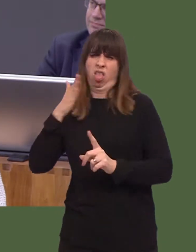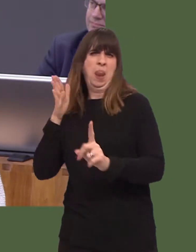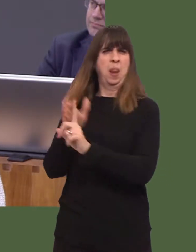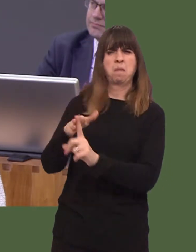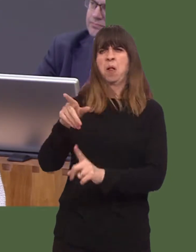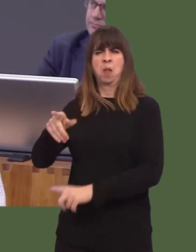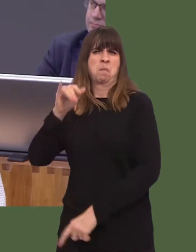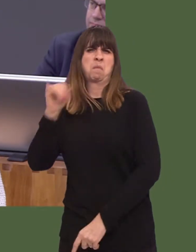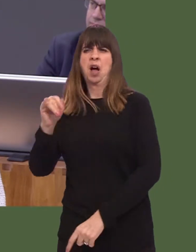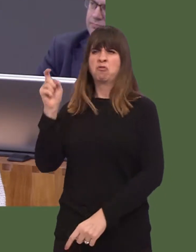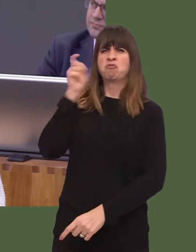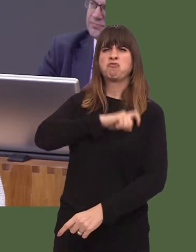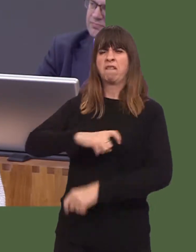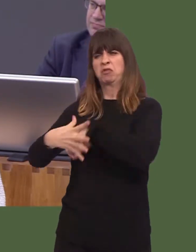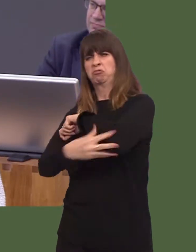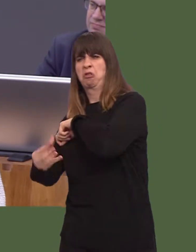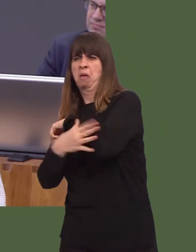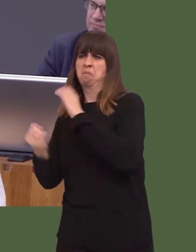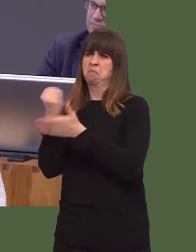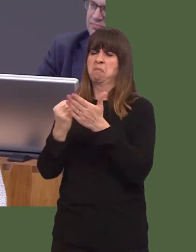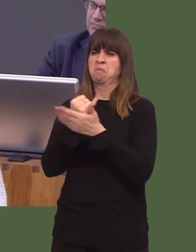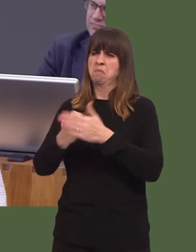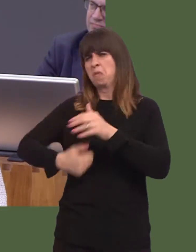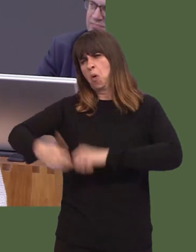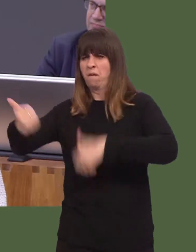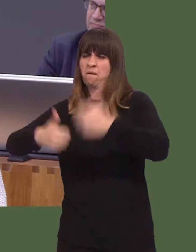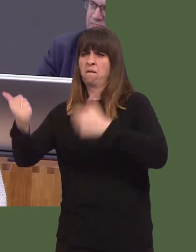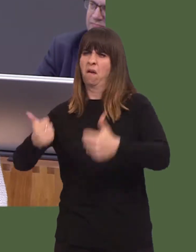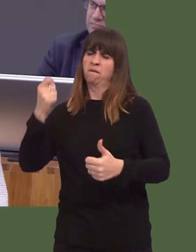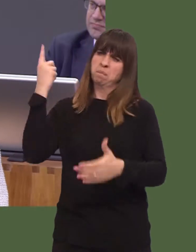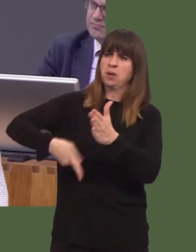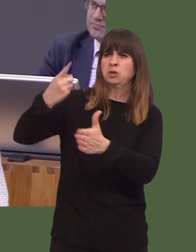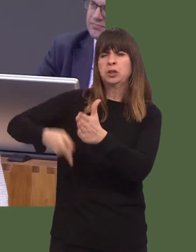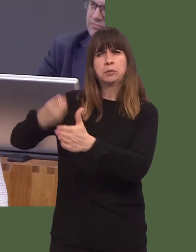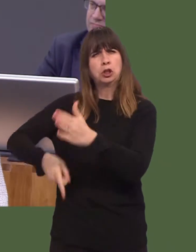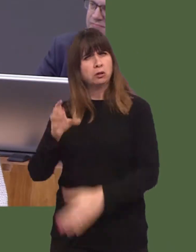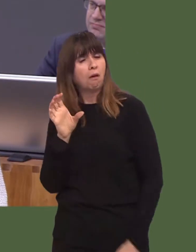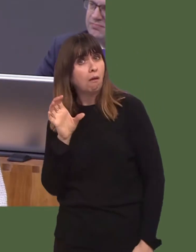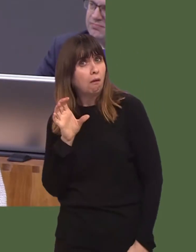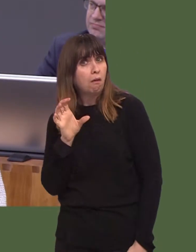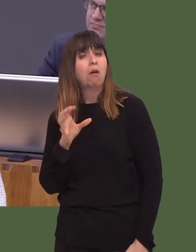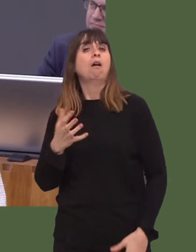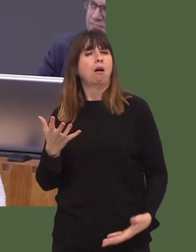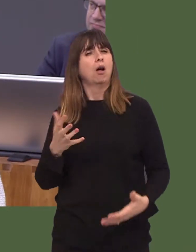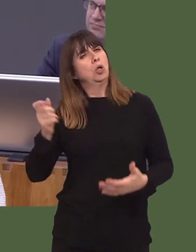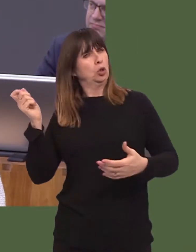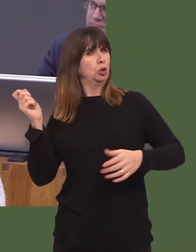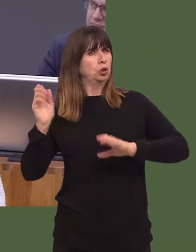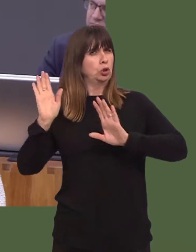and a scourge to be removed from our high streets. First Minister, do you agree with me that, rather than serving anti-social behaviour